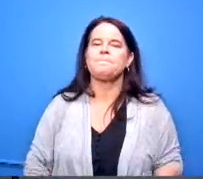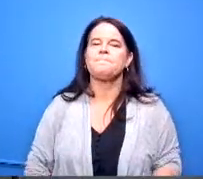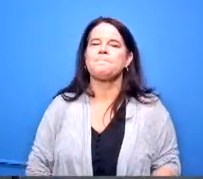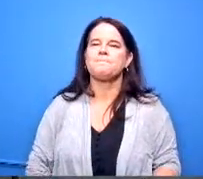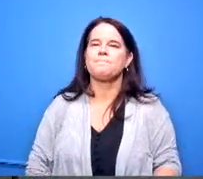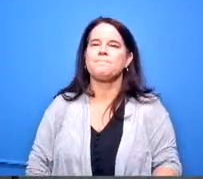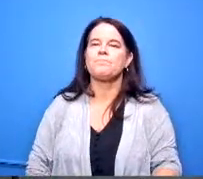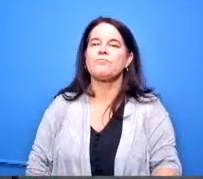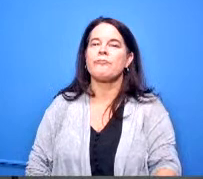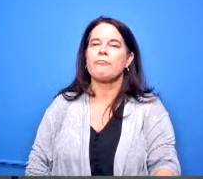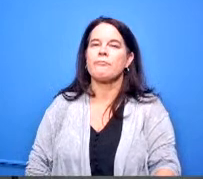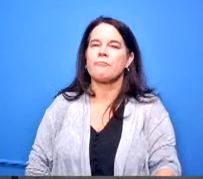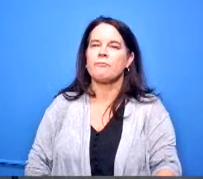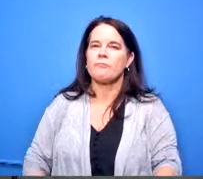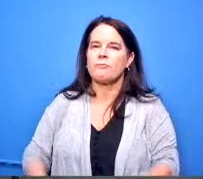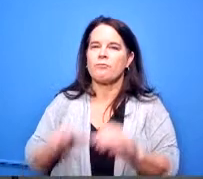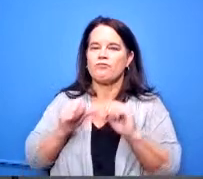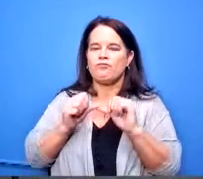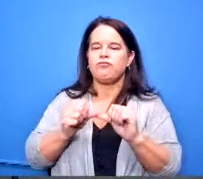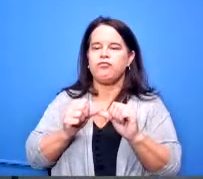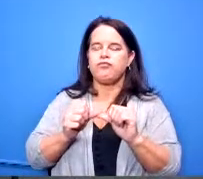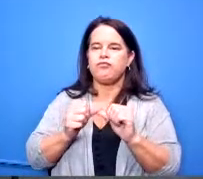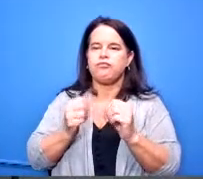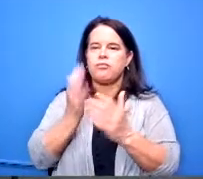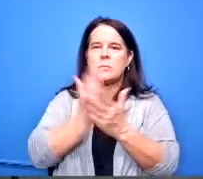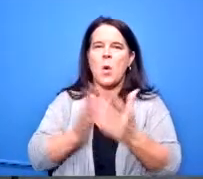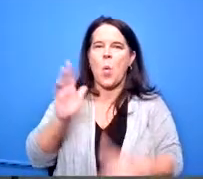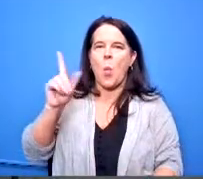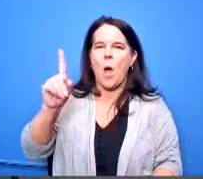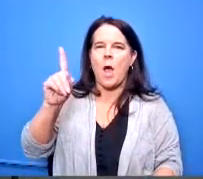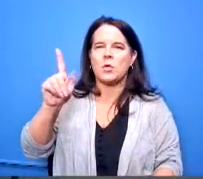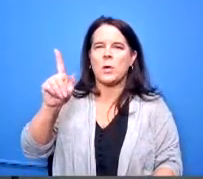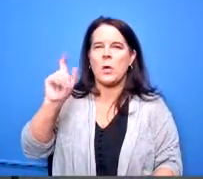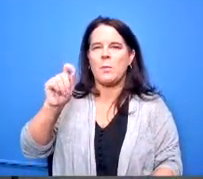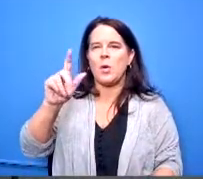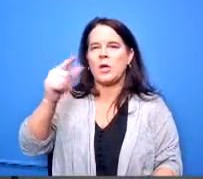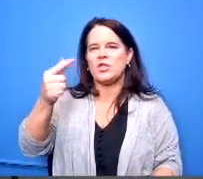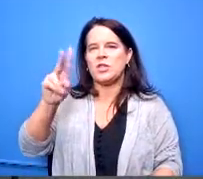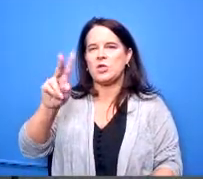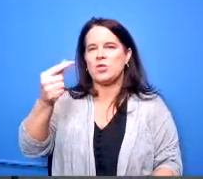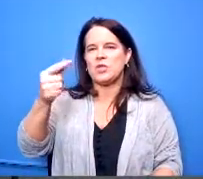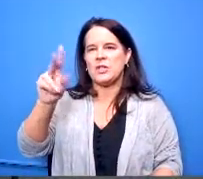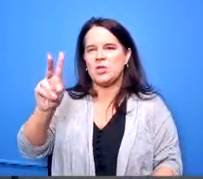so pursuant to section 121.22 g2 of the ohio revised code